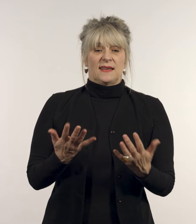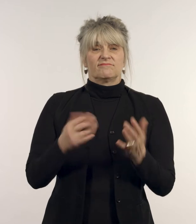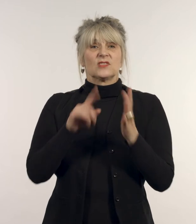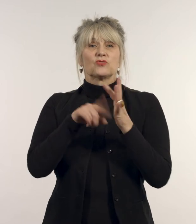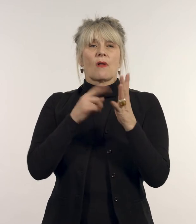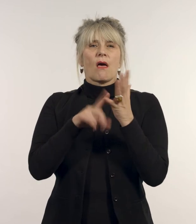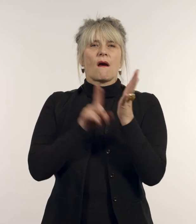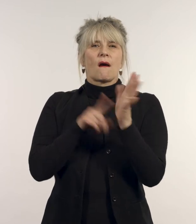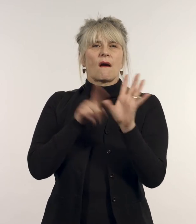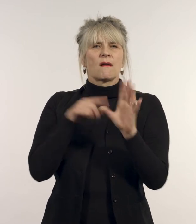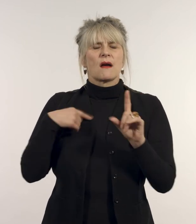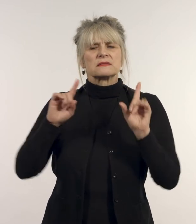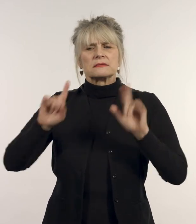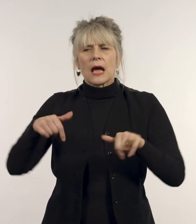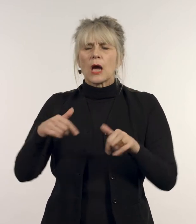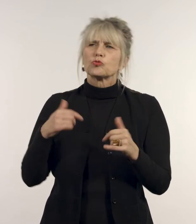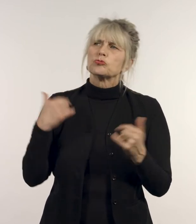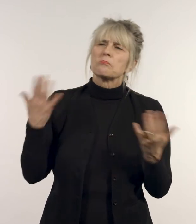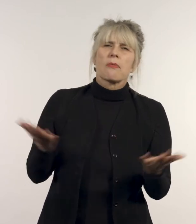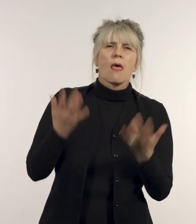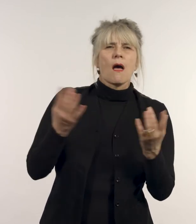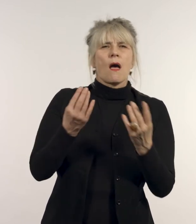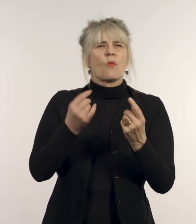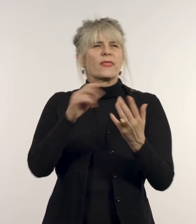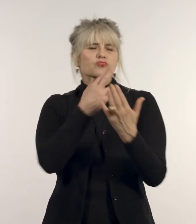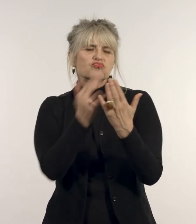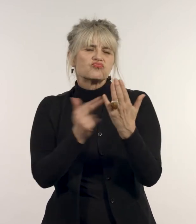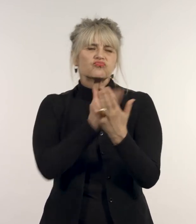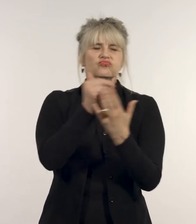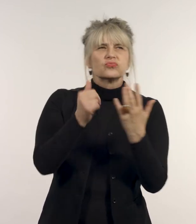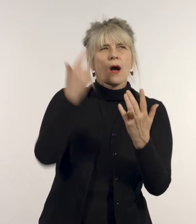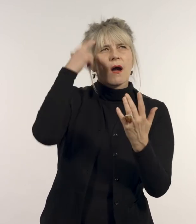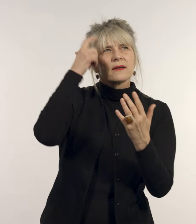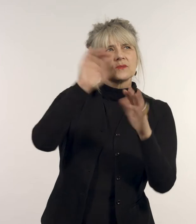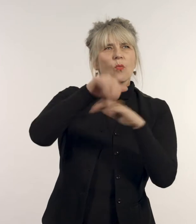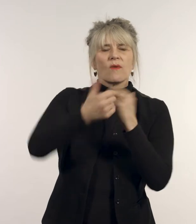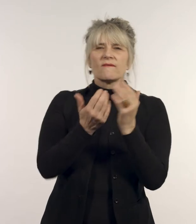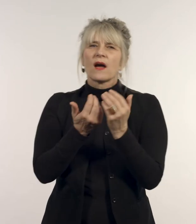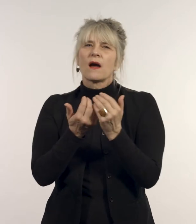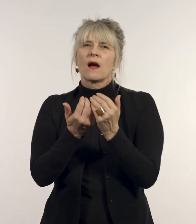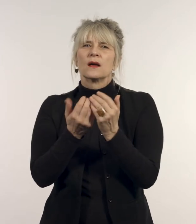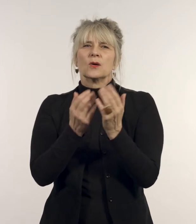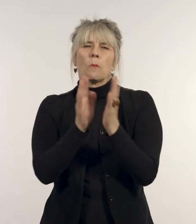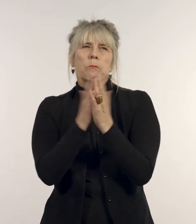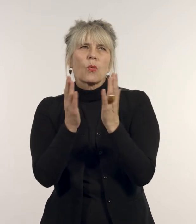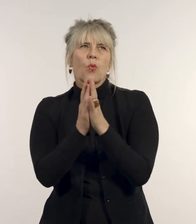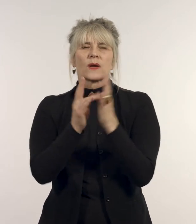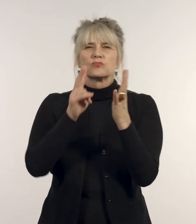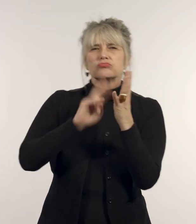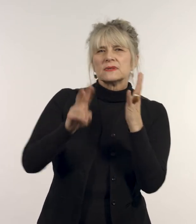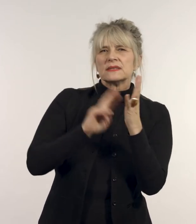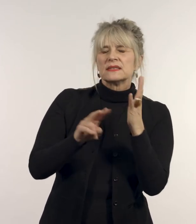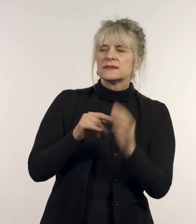‘In July, I started some pictures on the theme of books and reading.